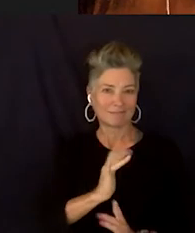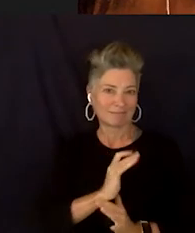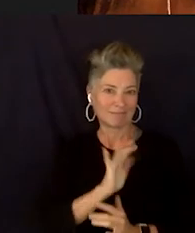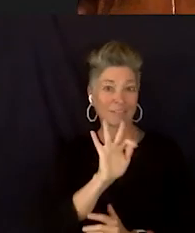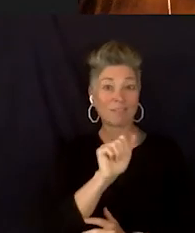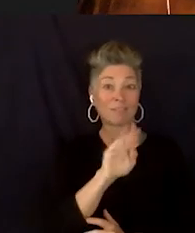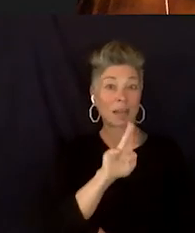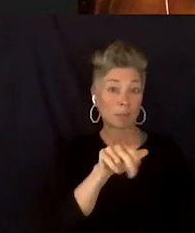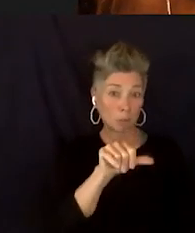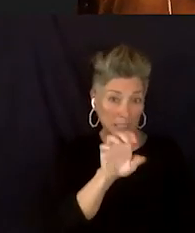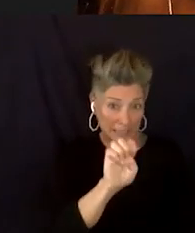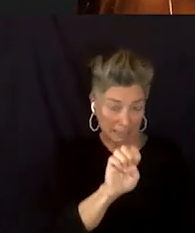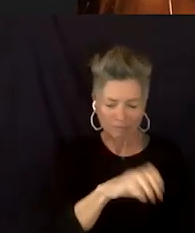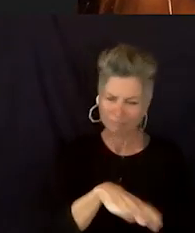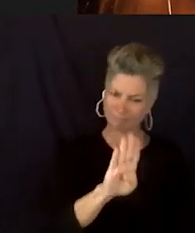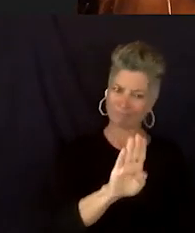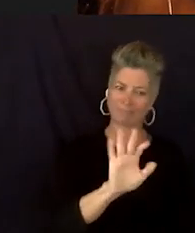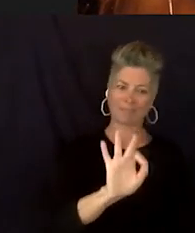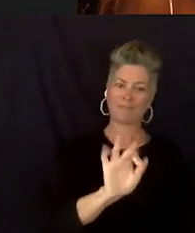What joy do you get out of working in that role?